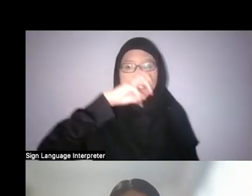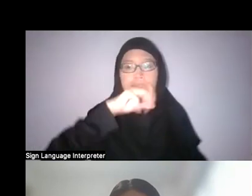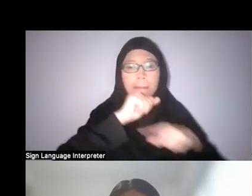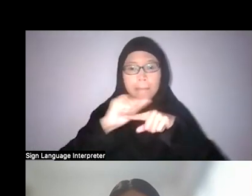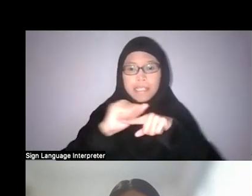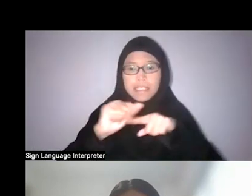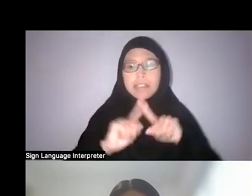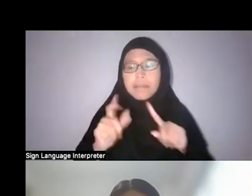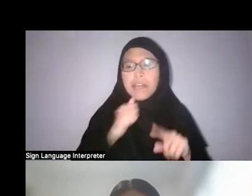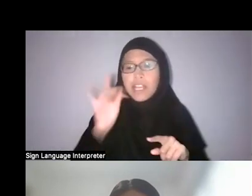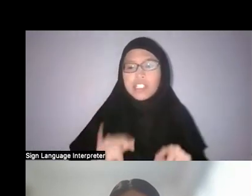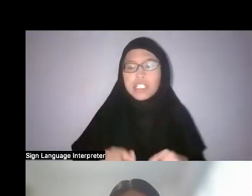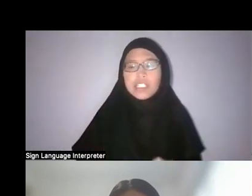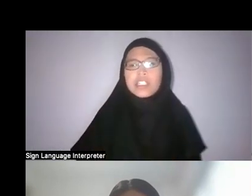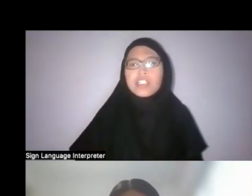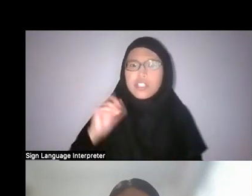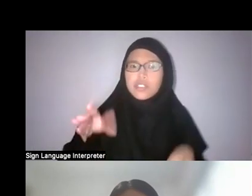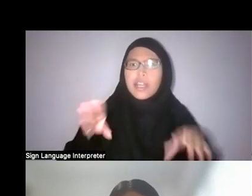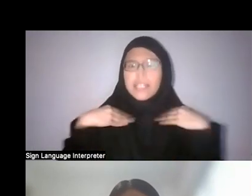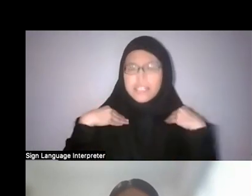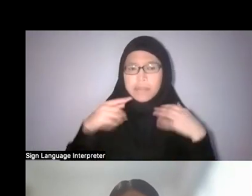it should be accepted as a body of knowledge, because it is.